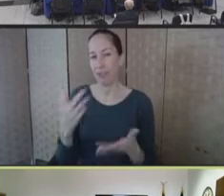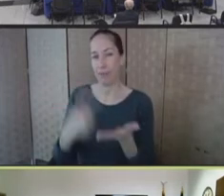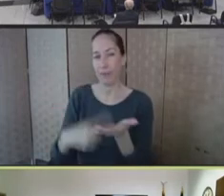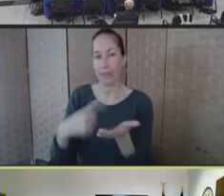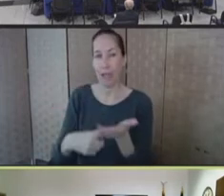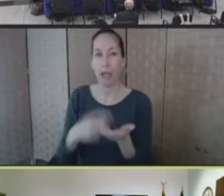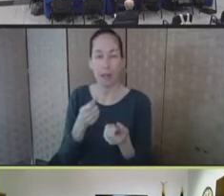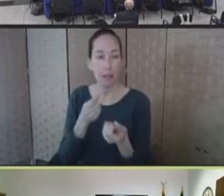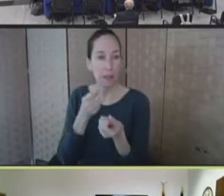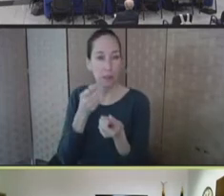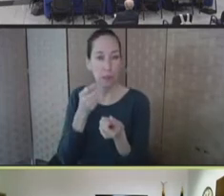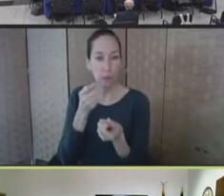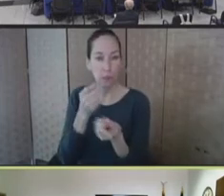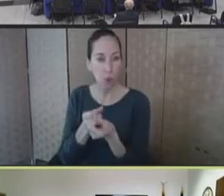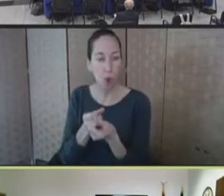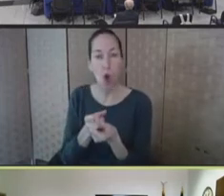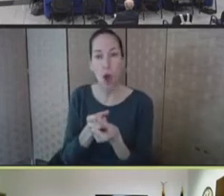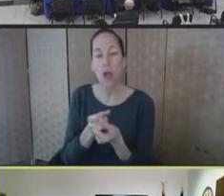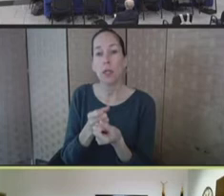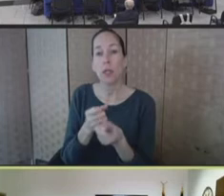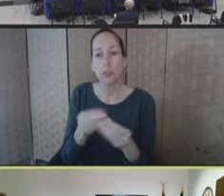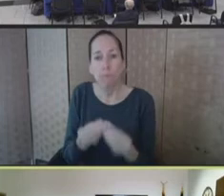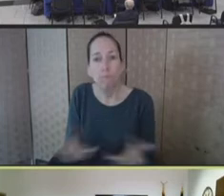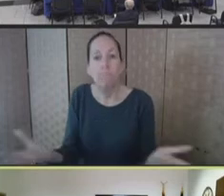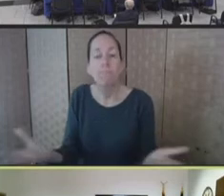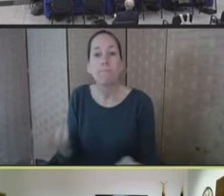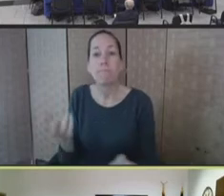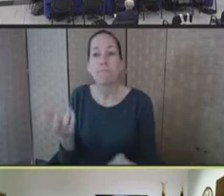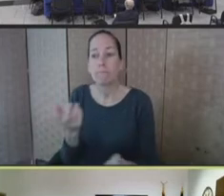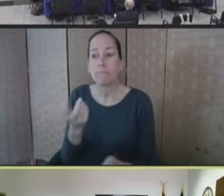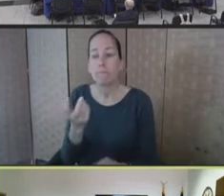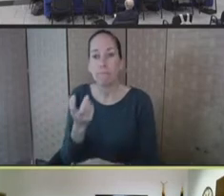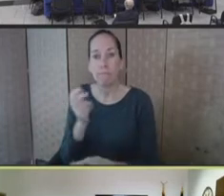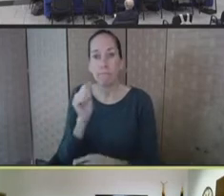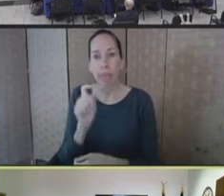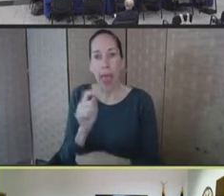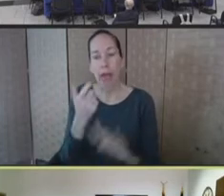the large pride events, which I think has been successful, as well as the follow on